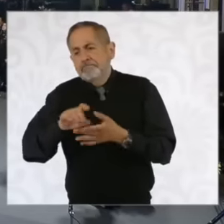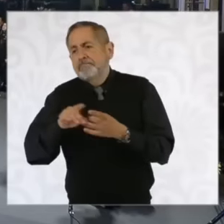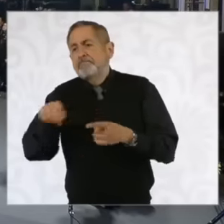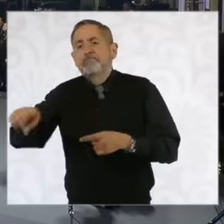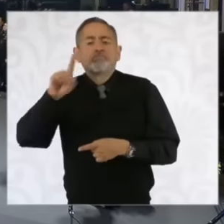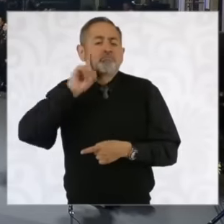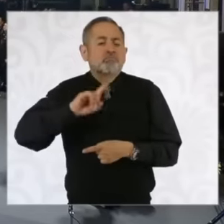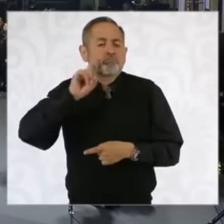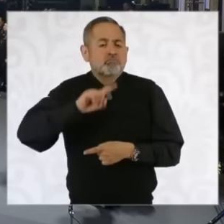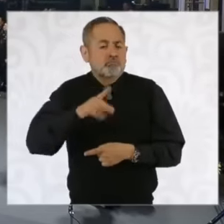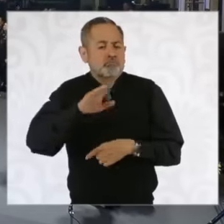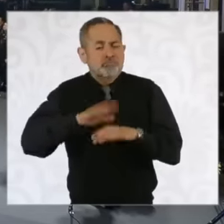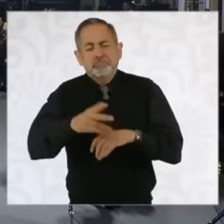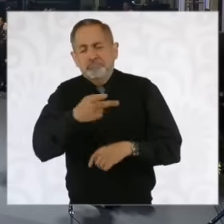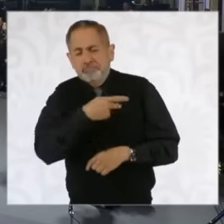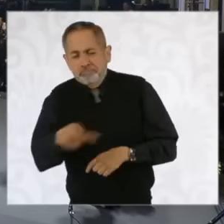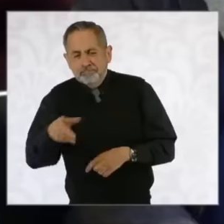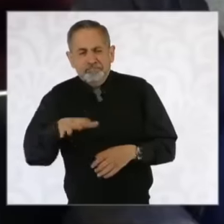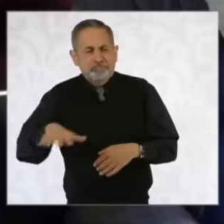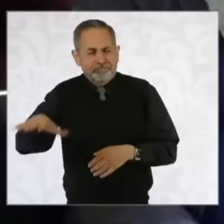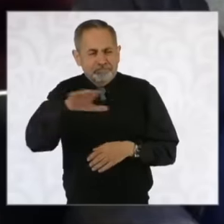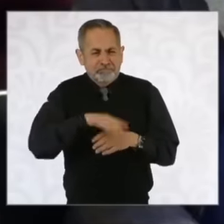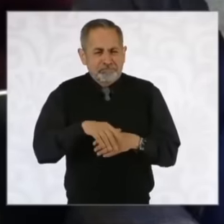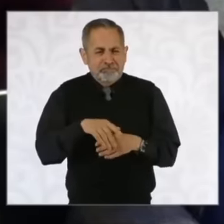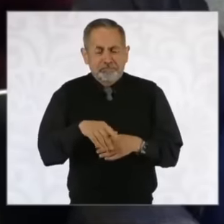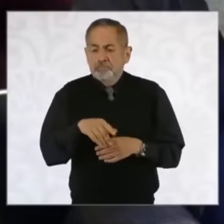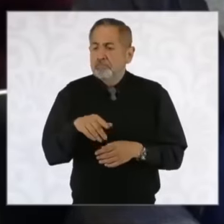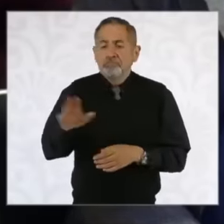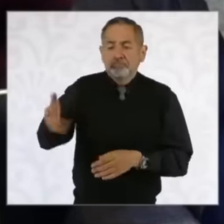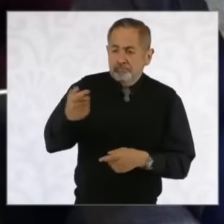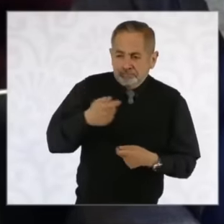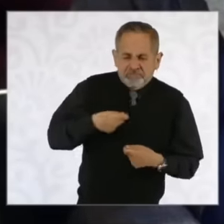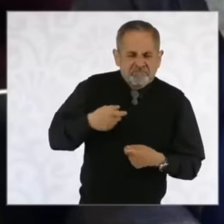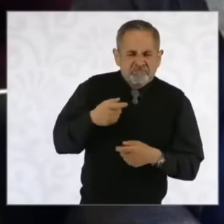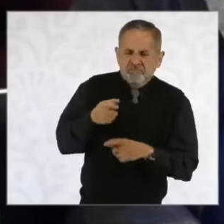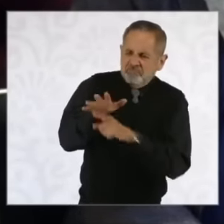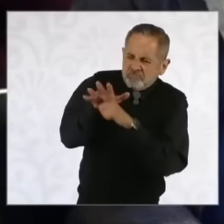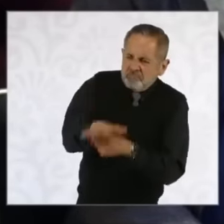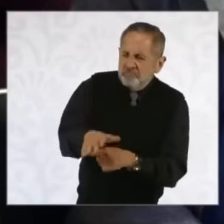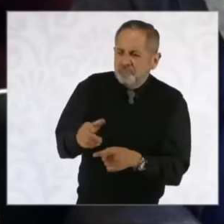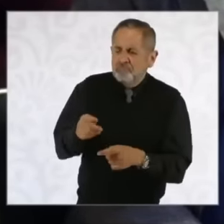sexually extorted by pipers in exchange for water here in Mexico City. Do you have any information